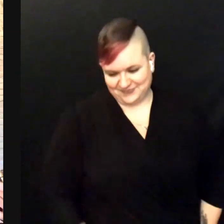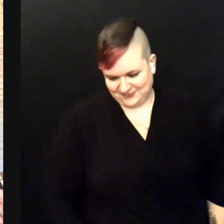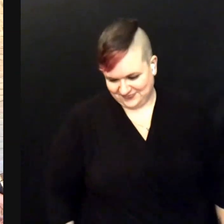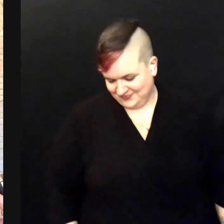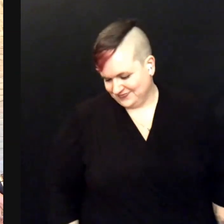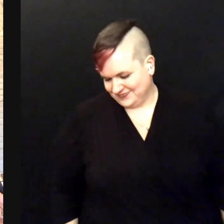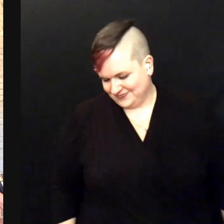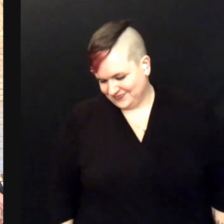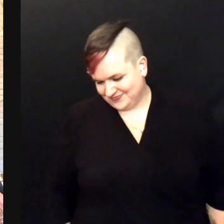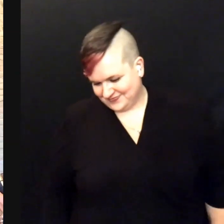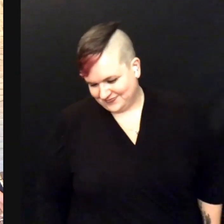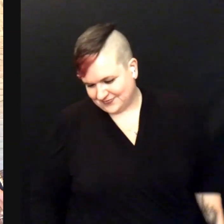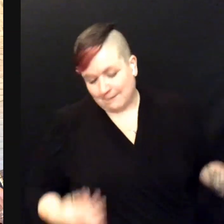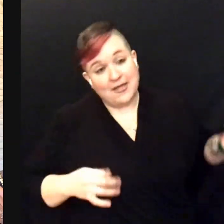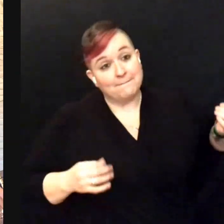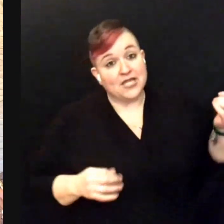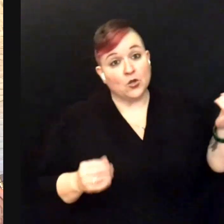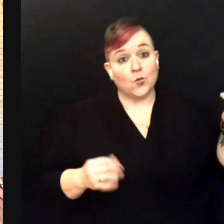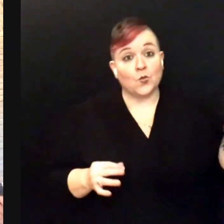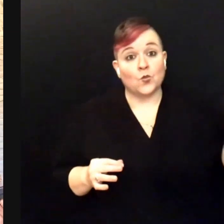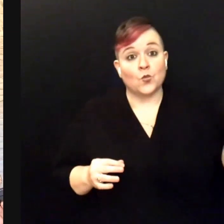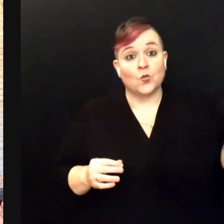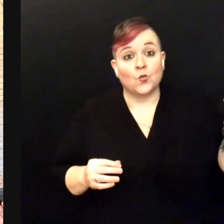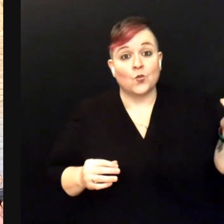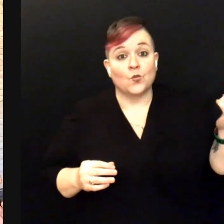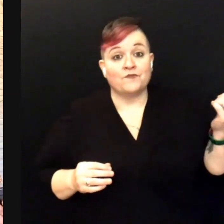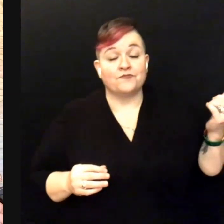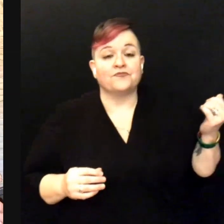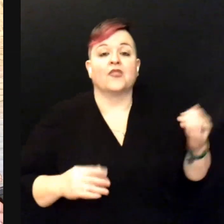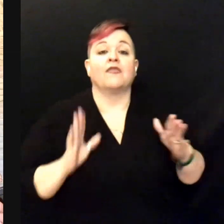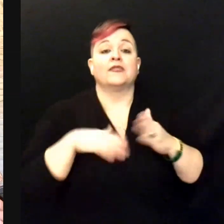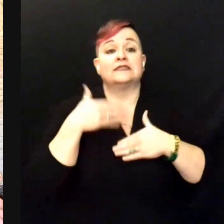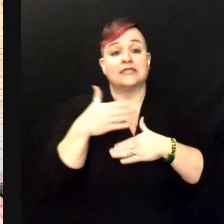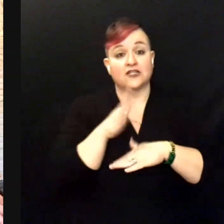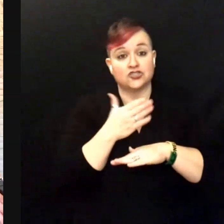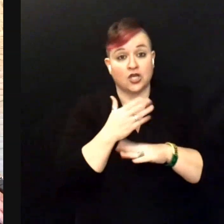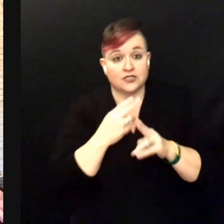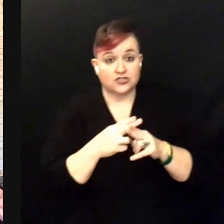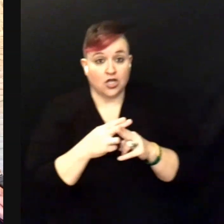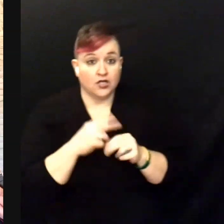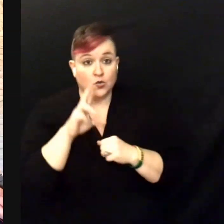This next song is called "Release Me."